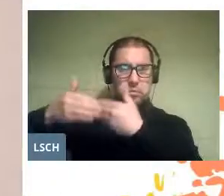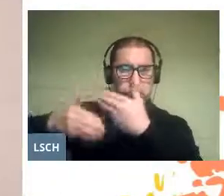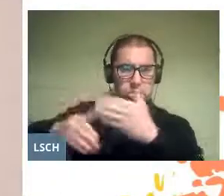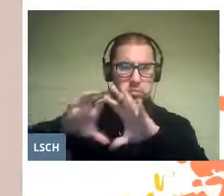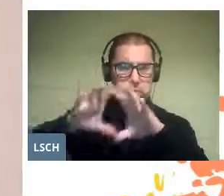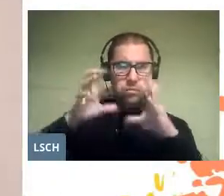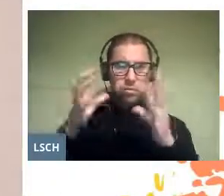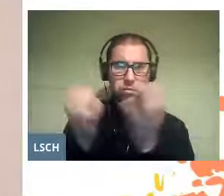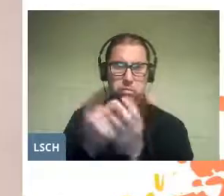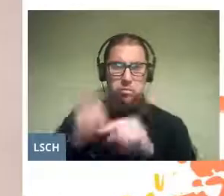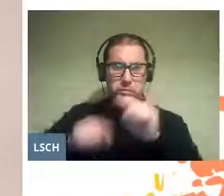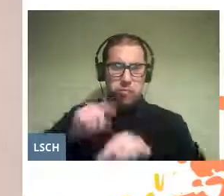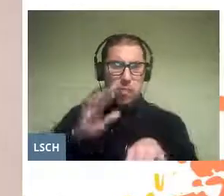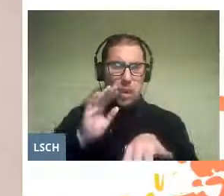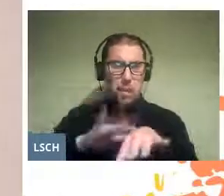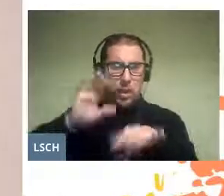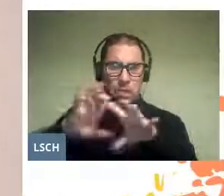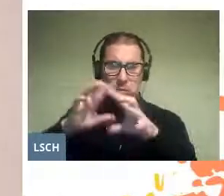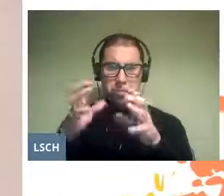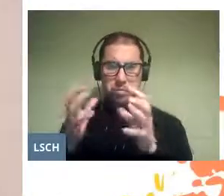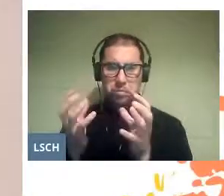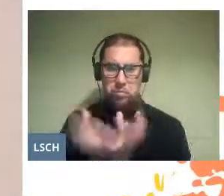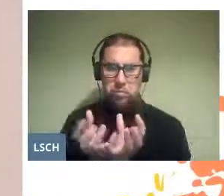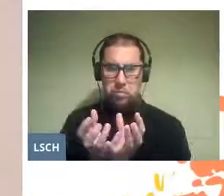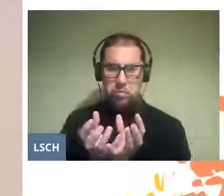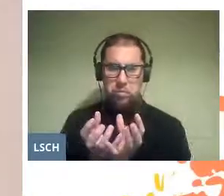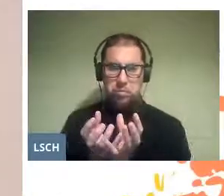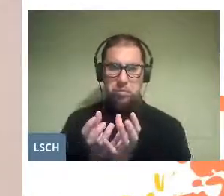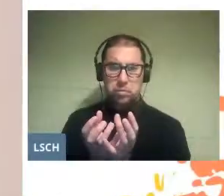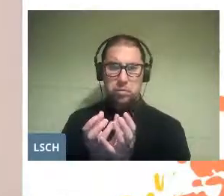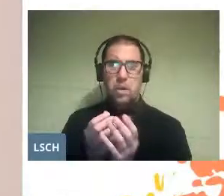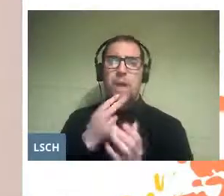of the earth comes the prolongation of human life.